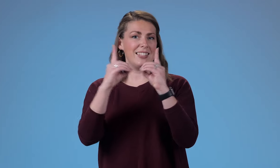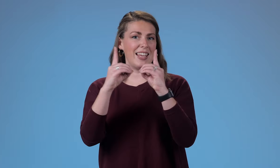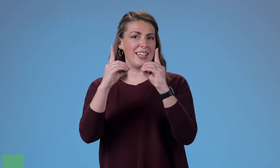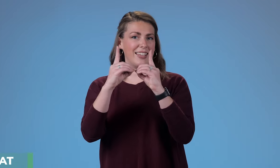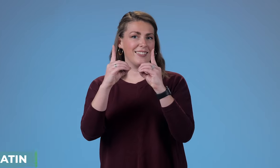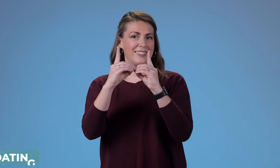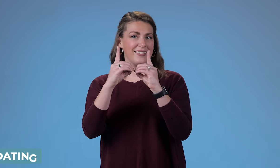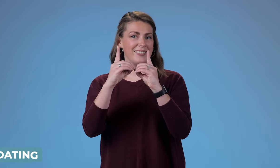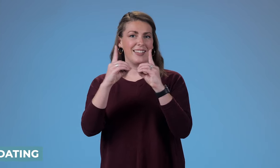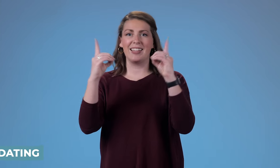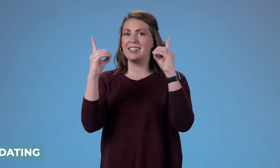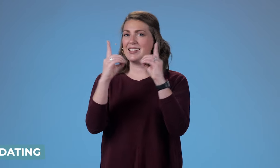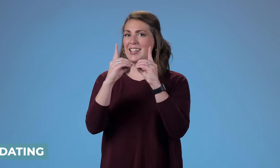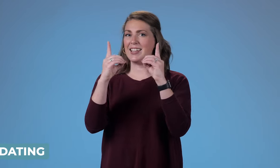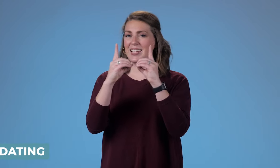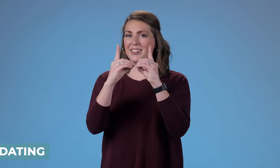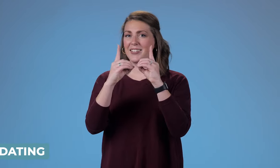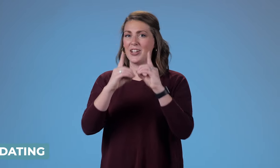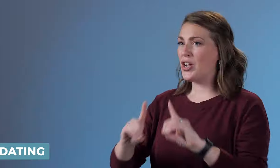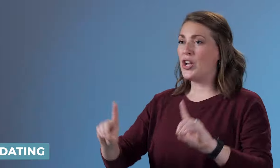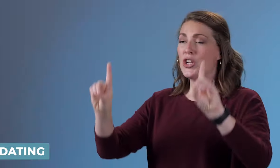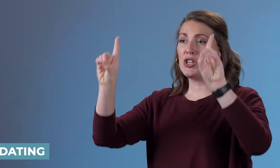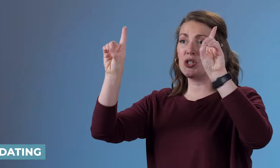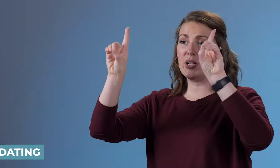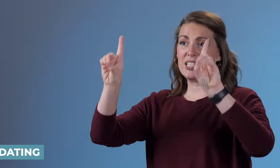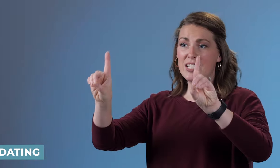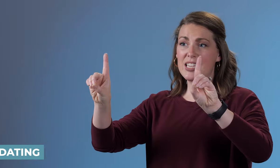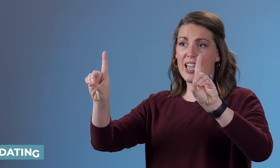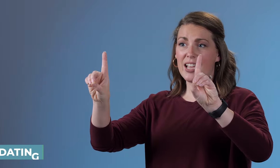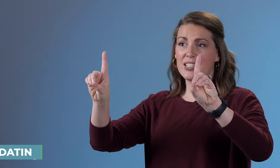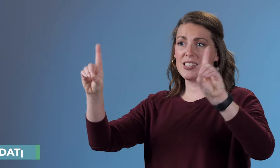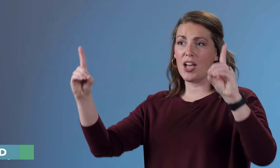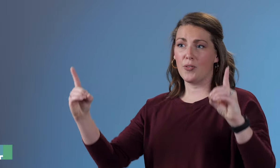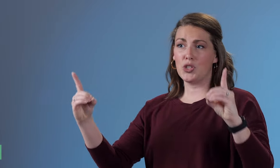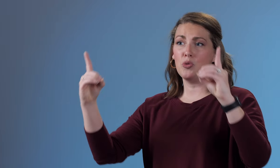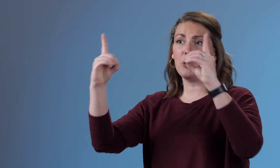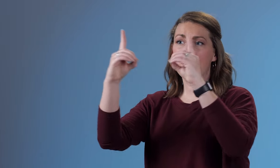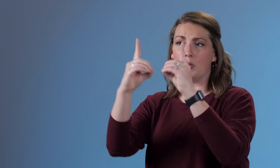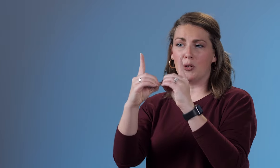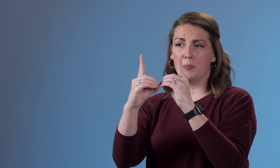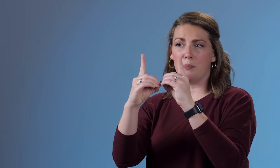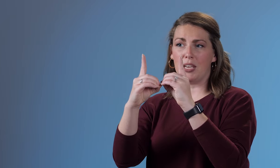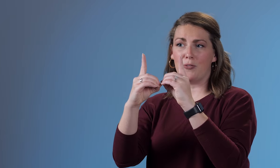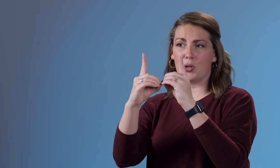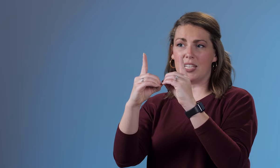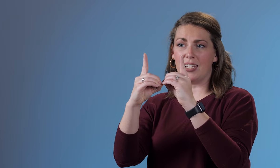Dating Dating You're doing d hands of two people meeting for a date.